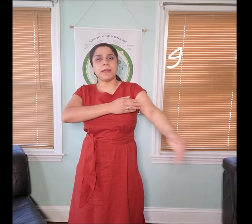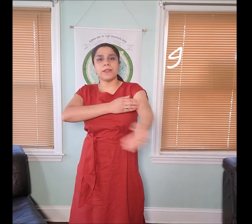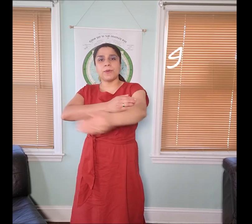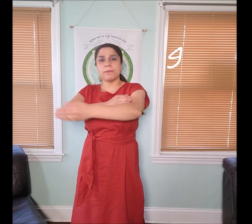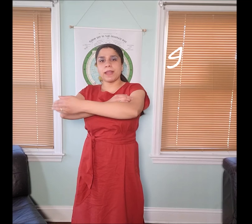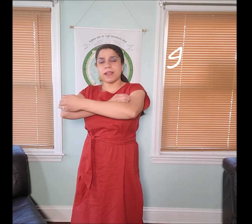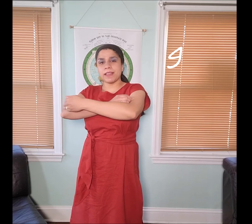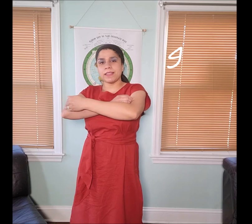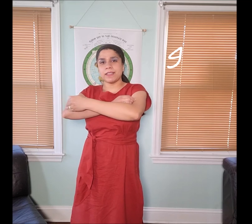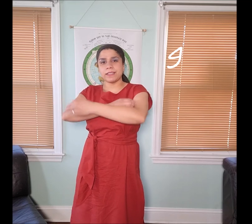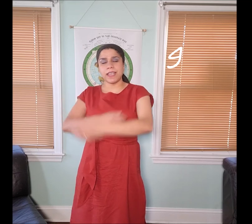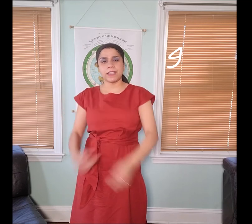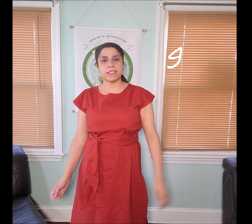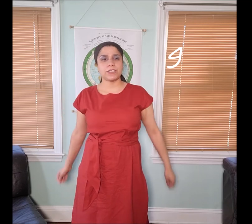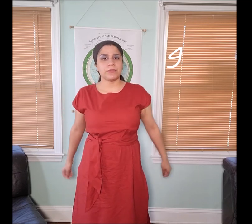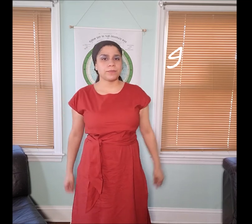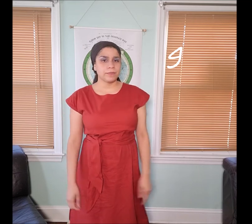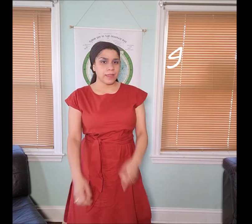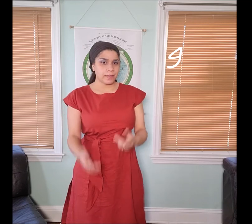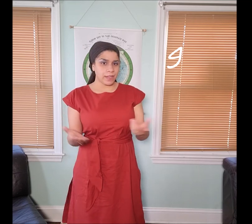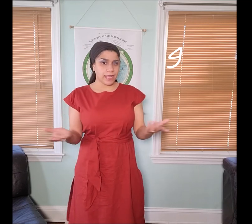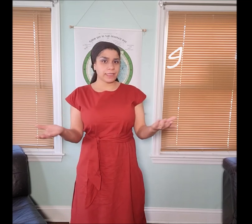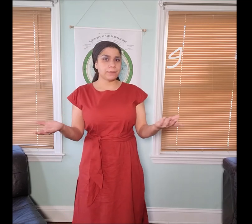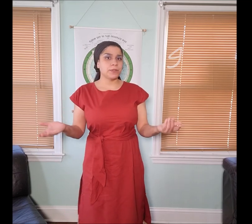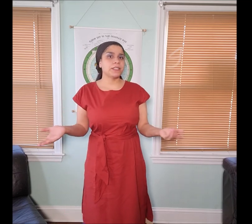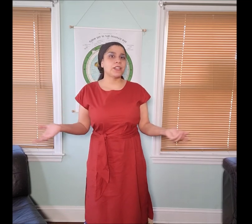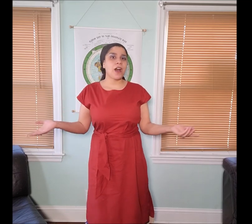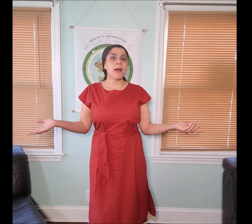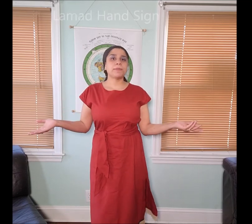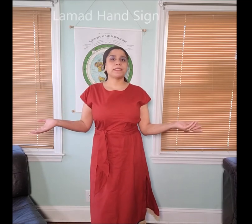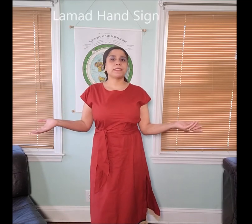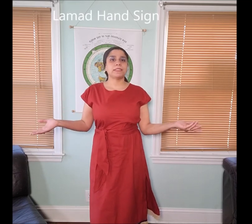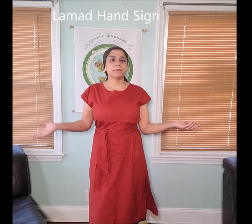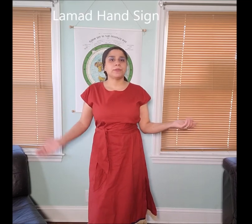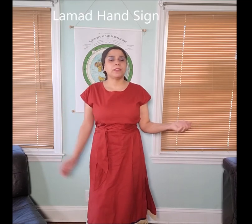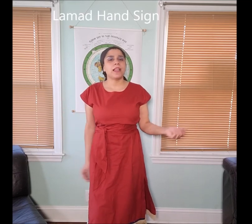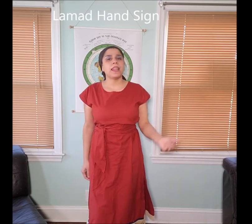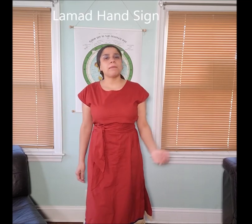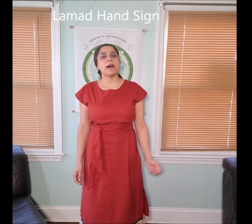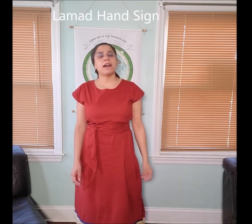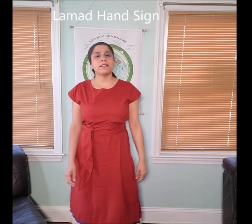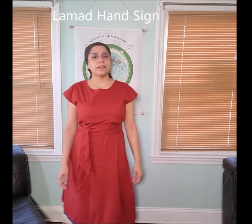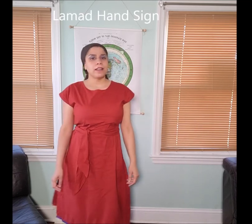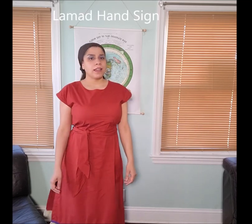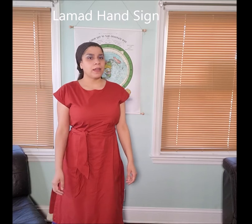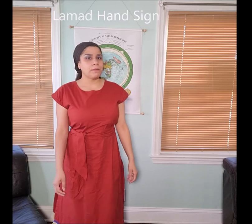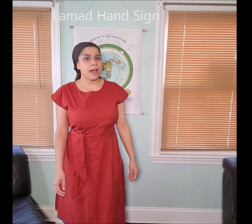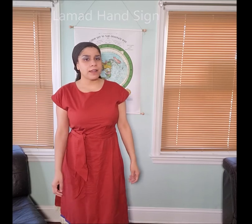knowing Manakahthey 𐤌𐤍𐤇𐤕𐤉 is a hand gesture. The next symbol is an opposite symbol - “lamad”